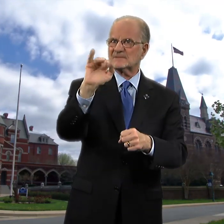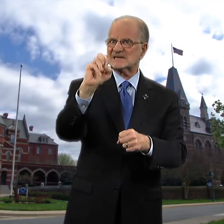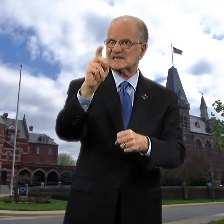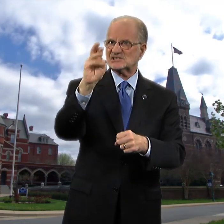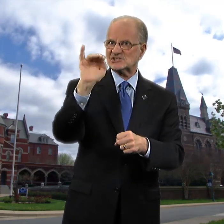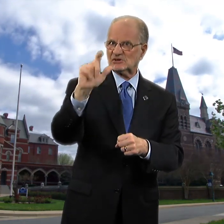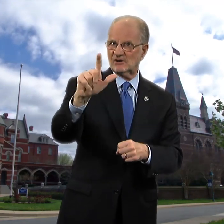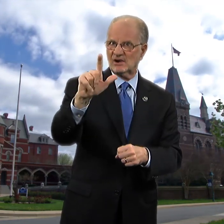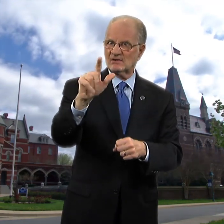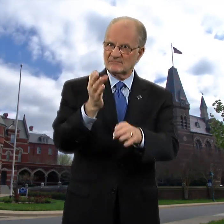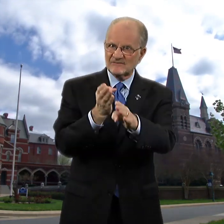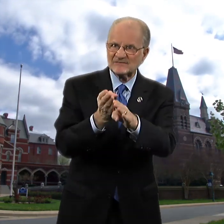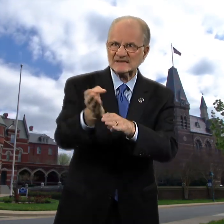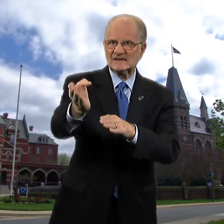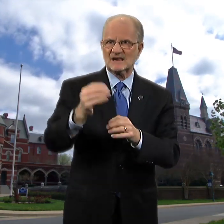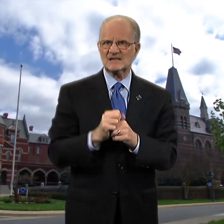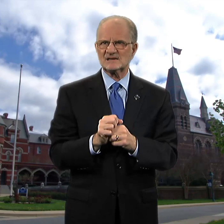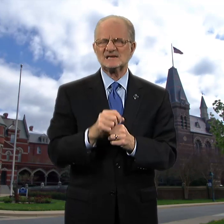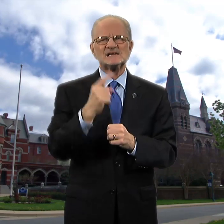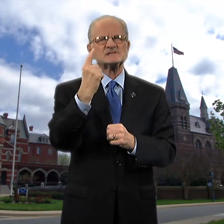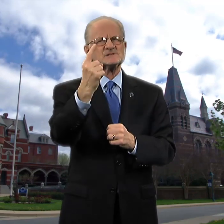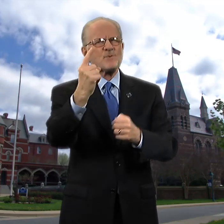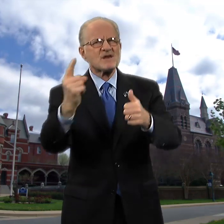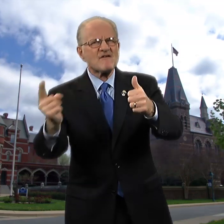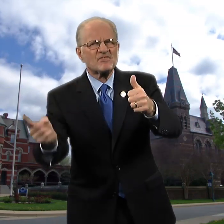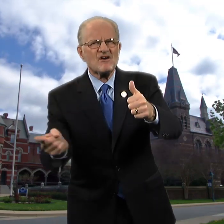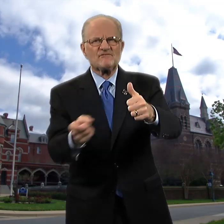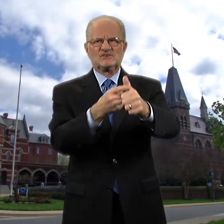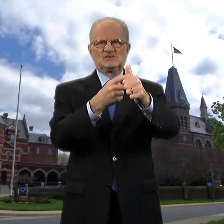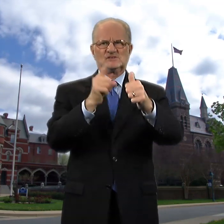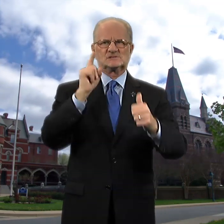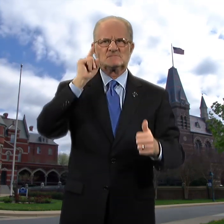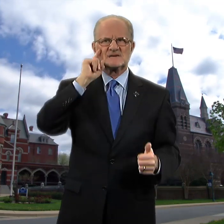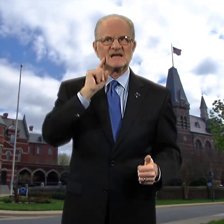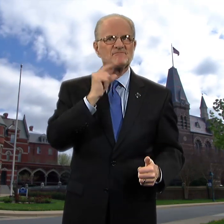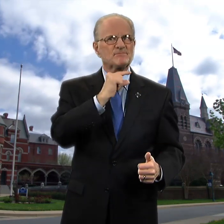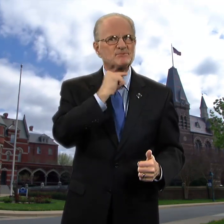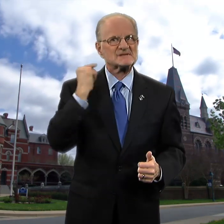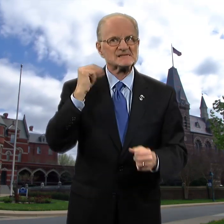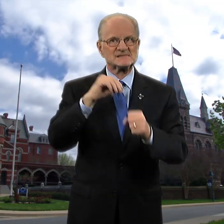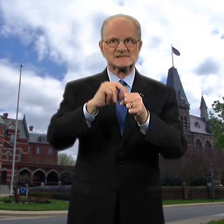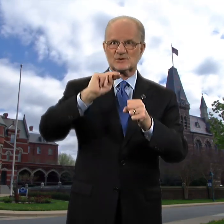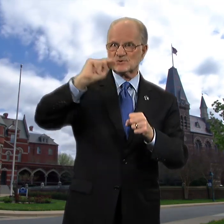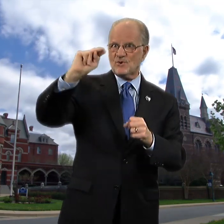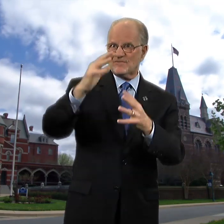in the ministerial field. He is one of the first deaf priests in North America